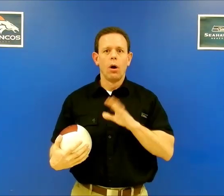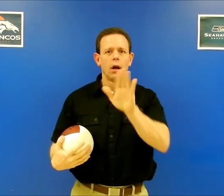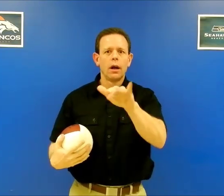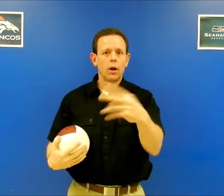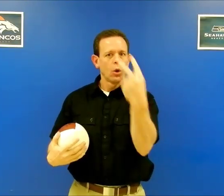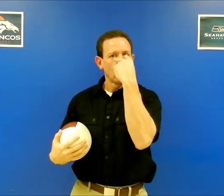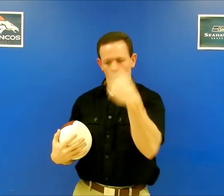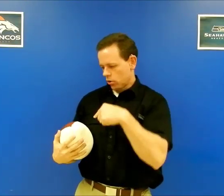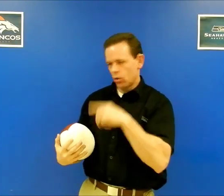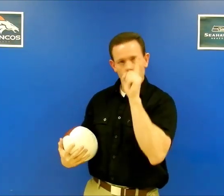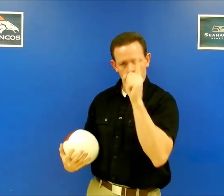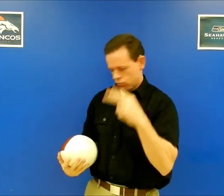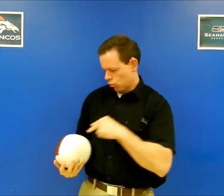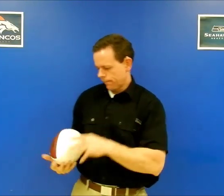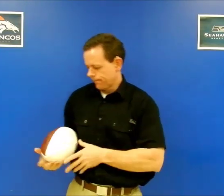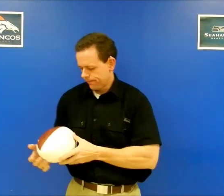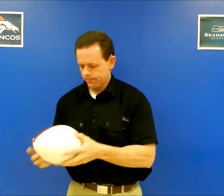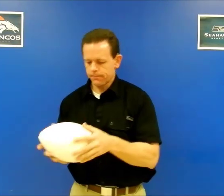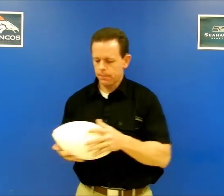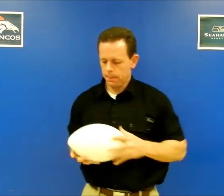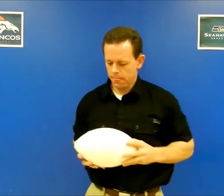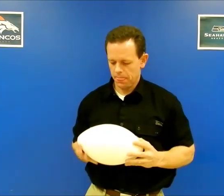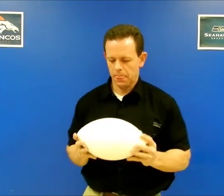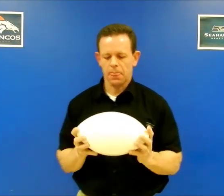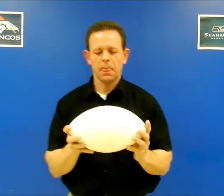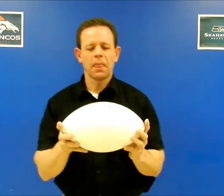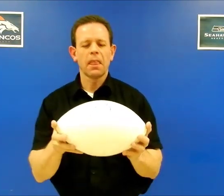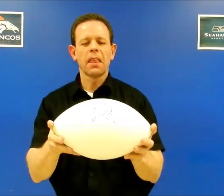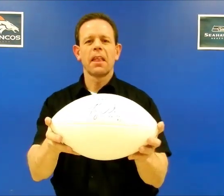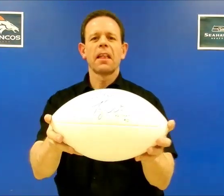The focus of this video will be the signs for the Seahawks and the Broncos,